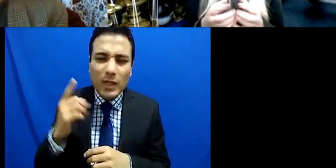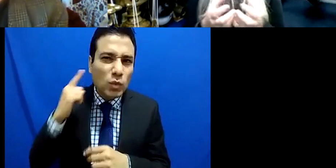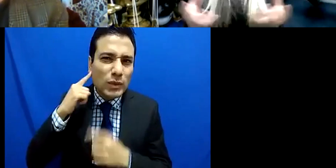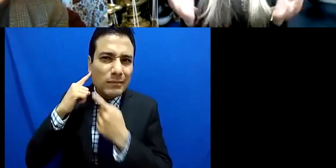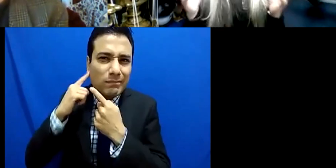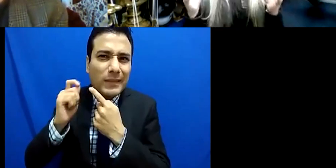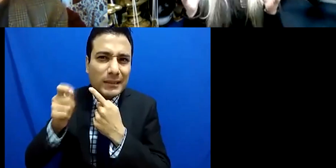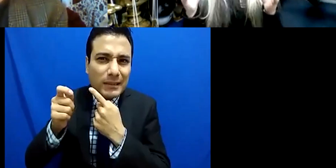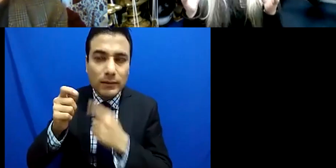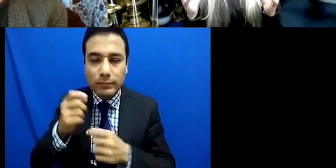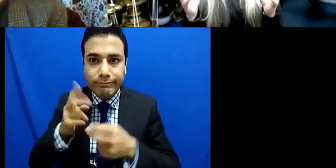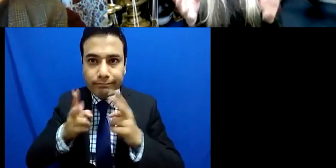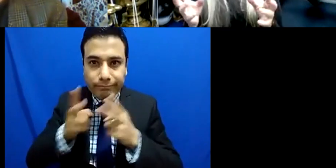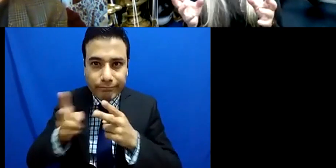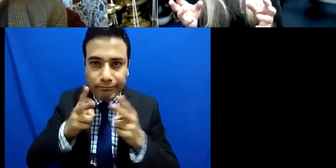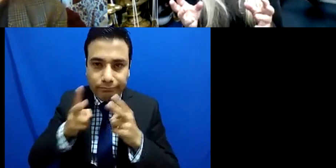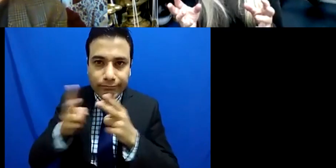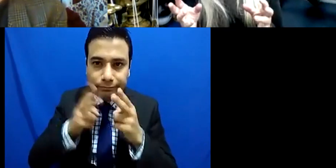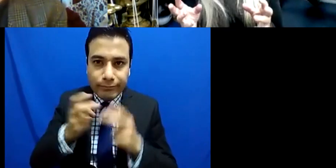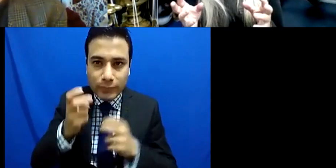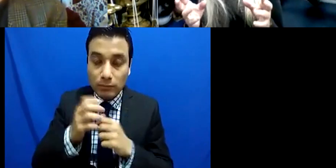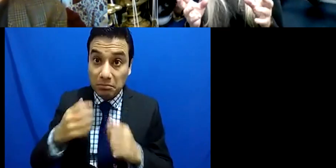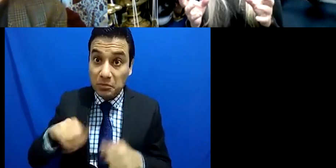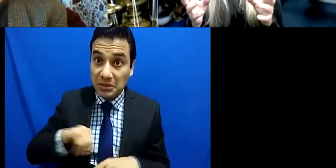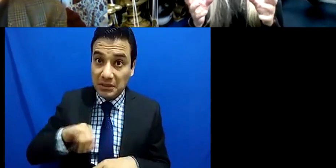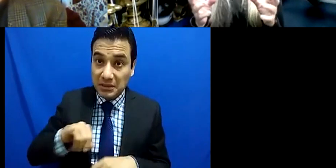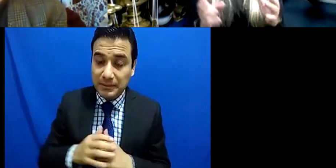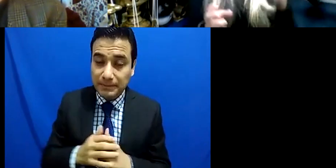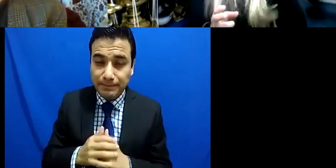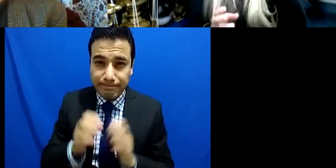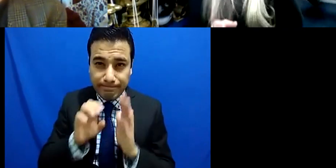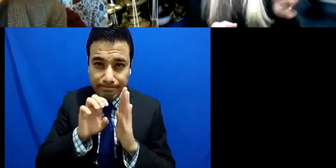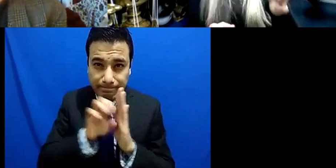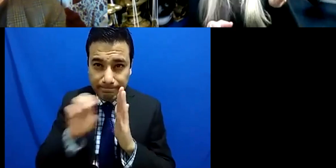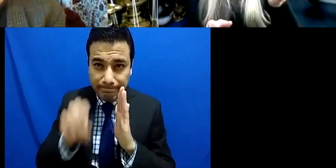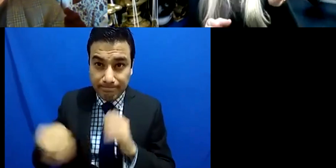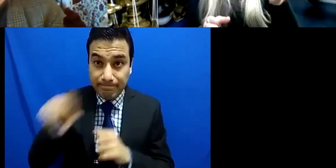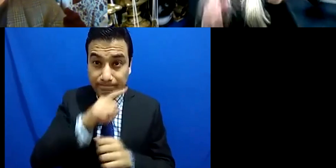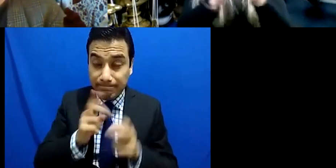nurture that avenue of discussion and to know that what might work for one person